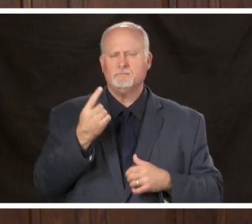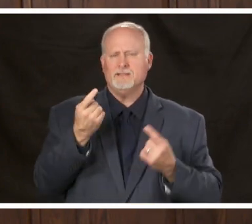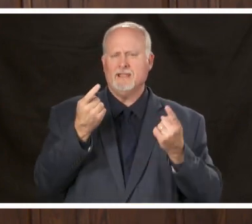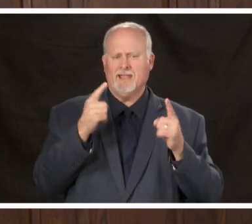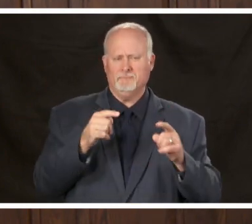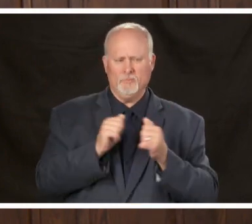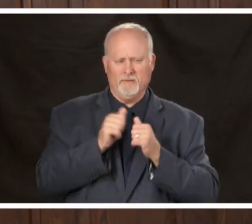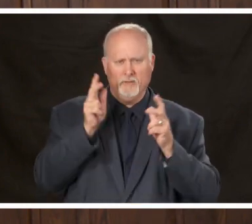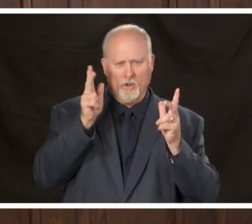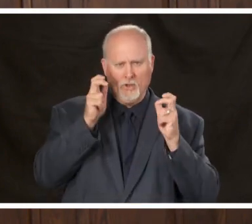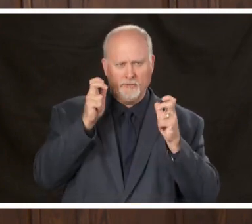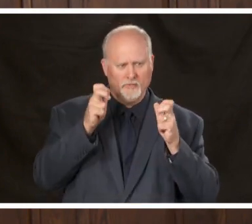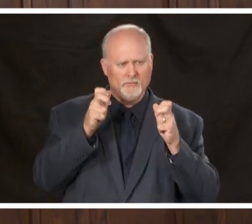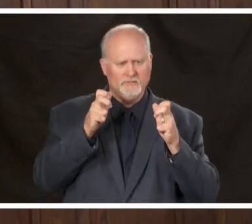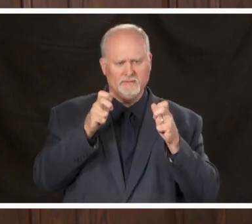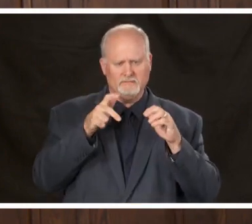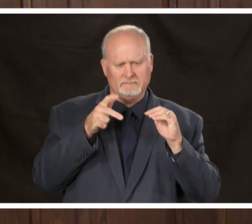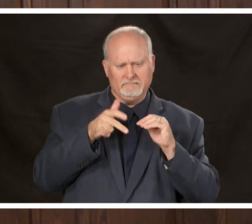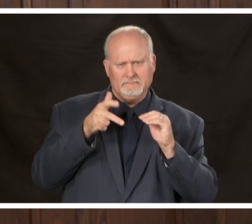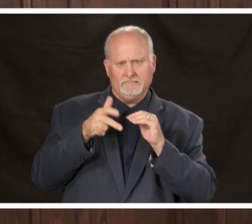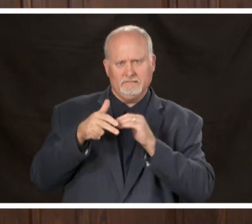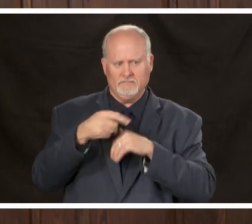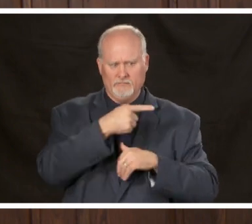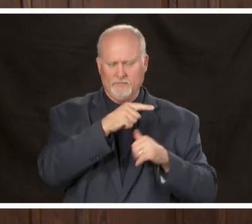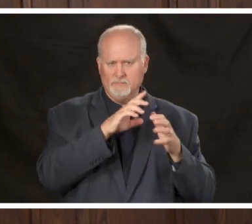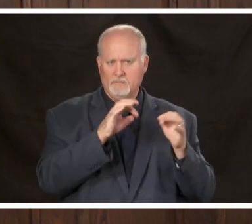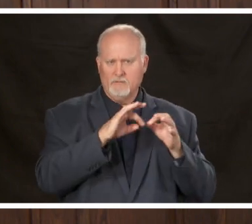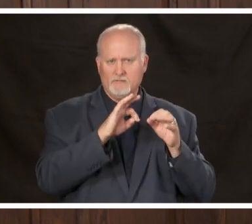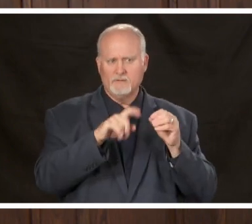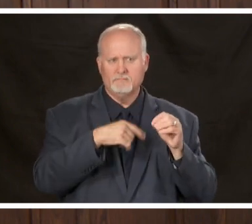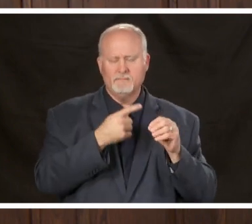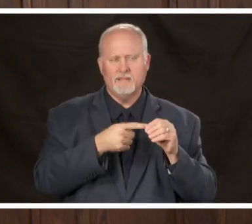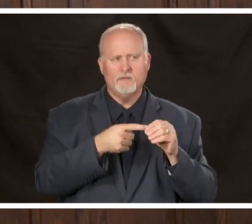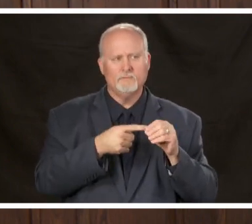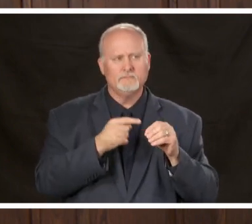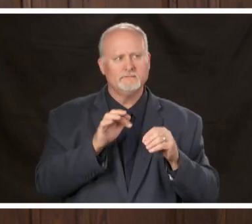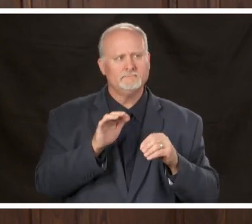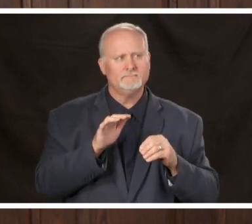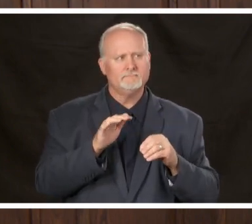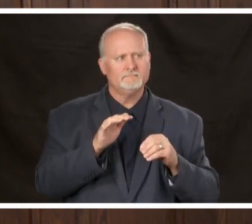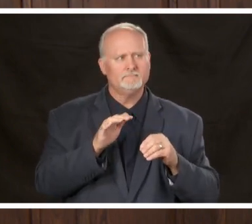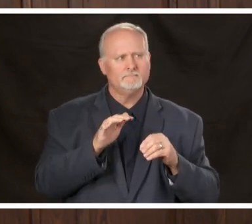where it kind of went out when you were talking about the countywide testing